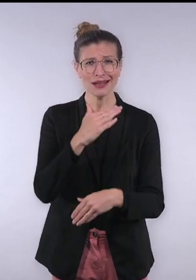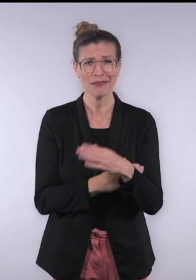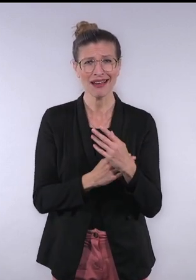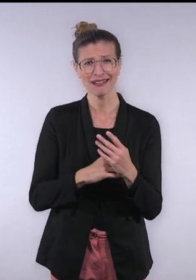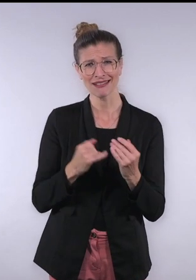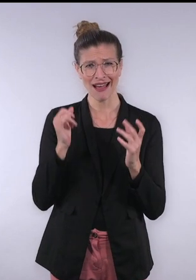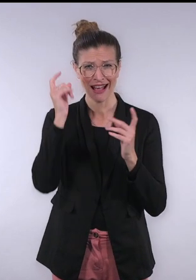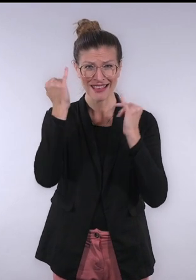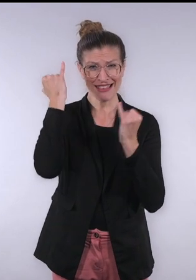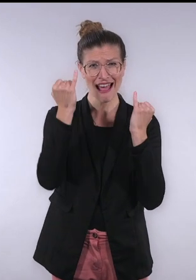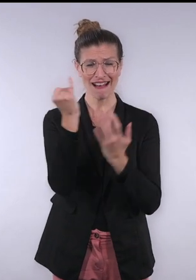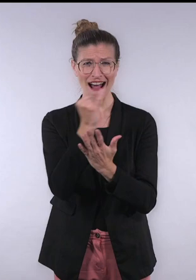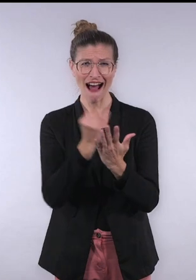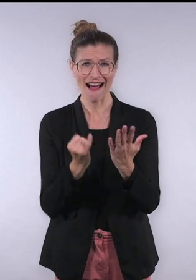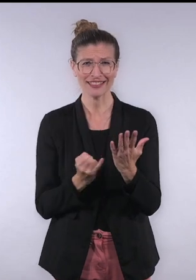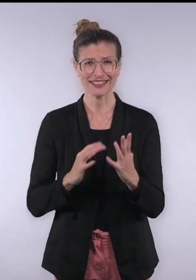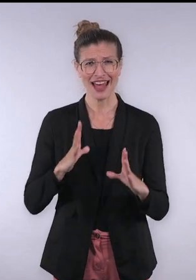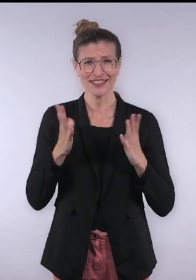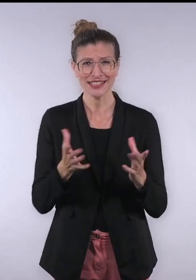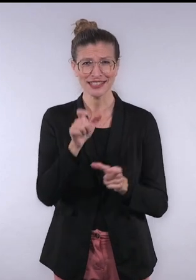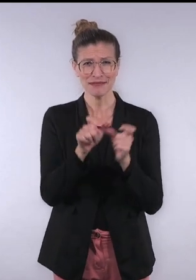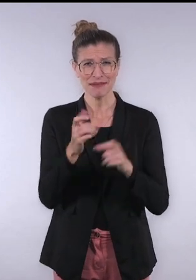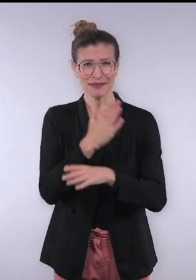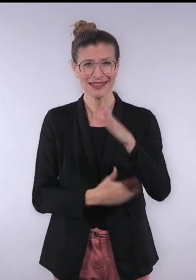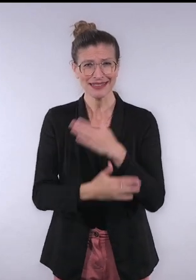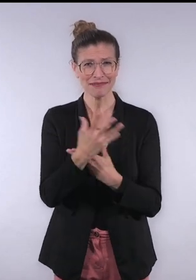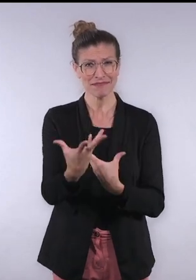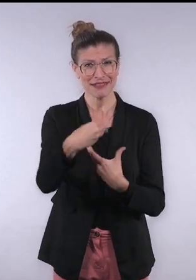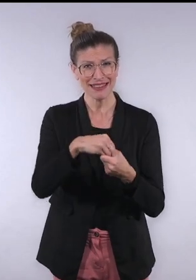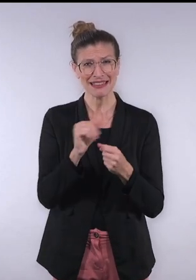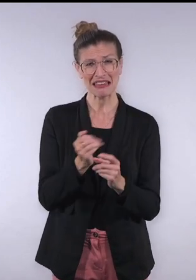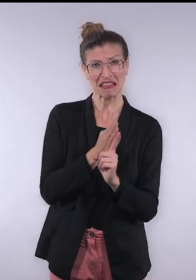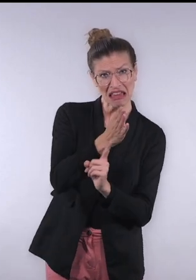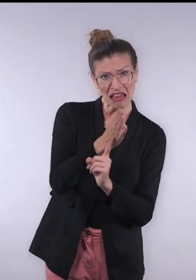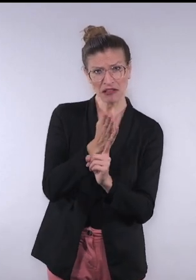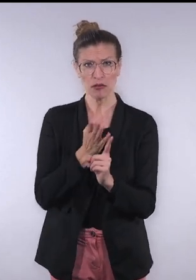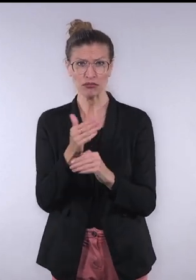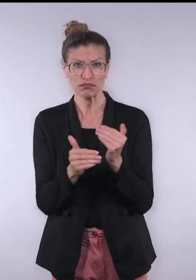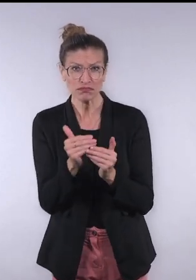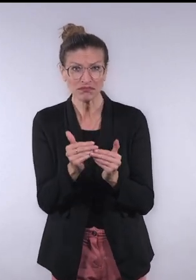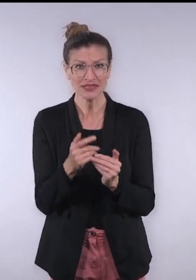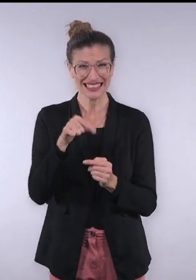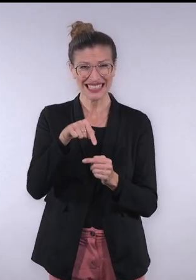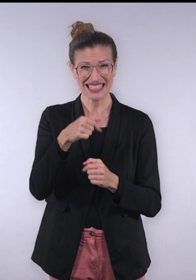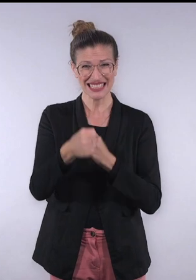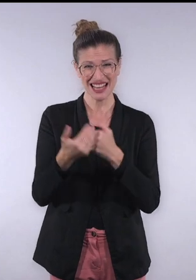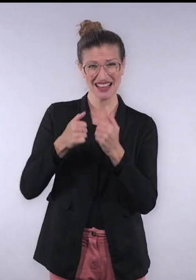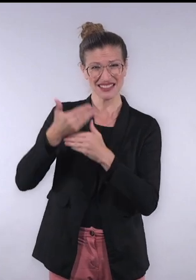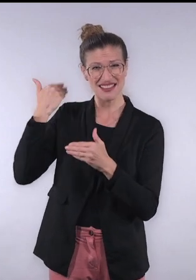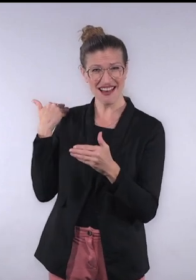Is Artificial Intelligence for people with a disability a benefit or a threat? And in the last year, so much has changed.